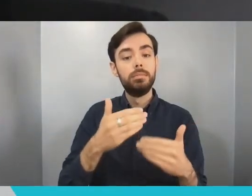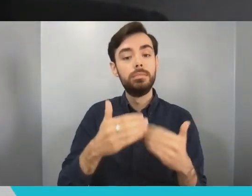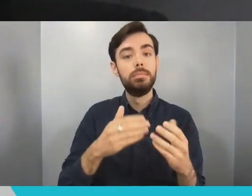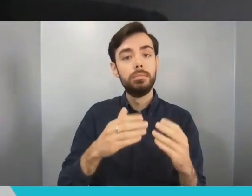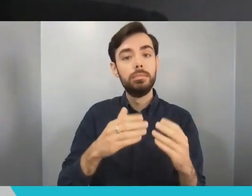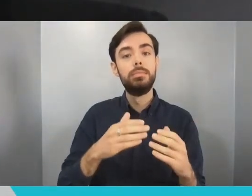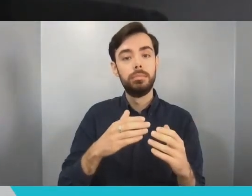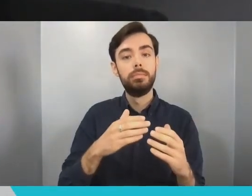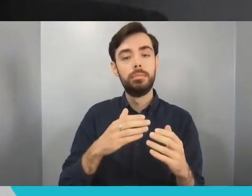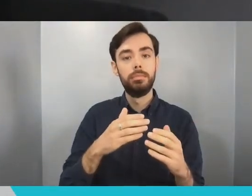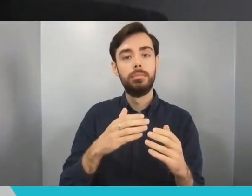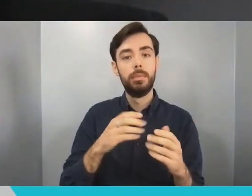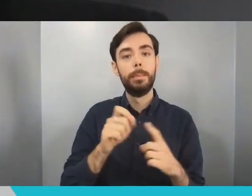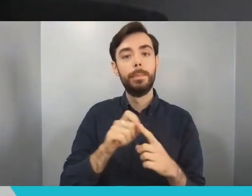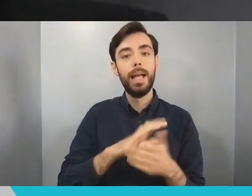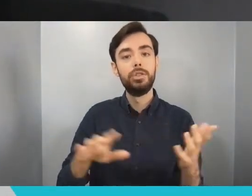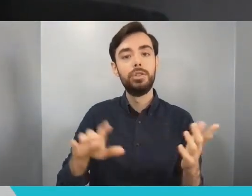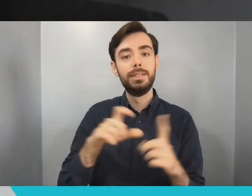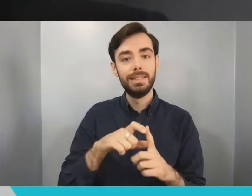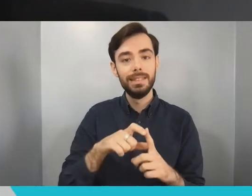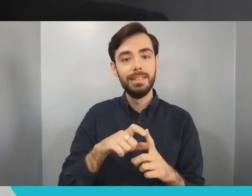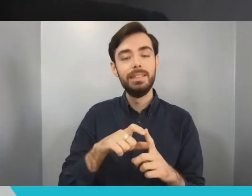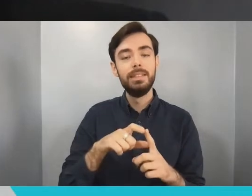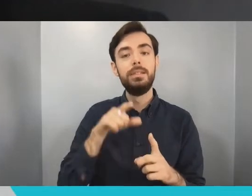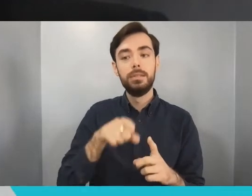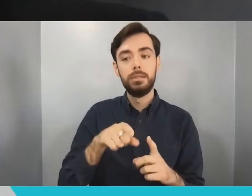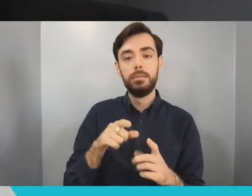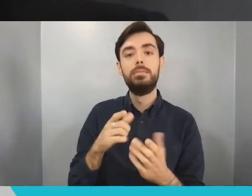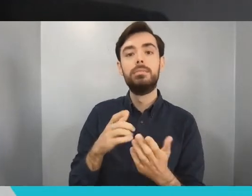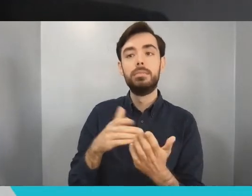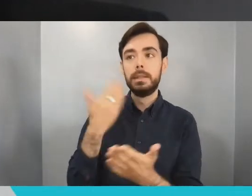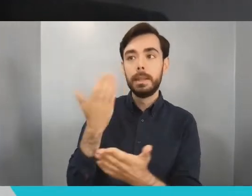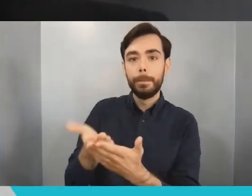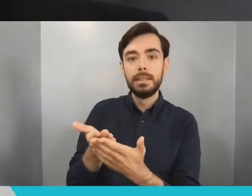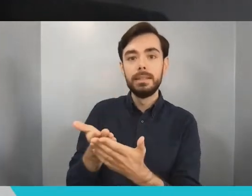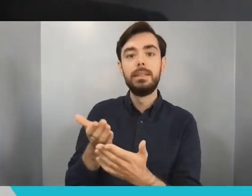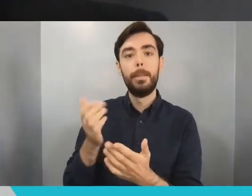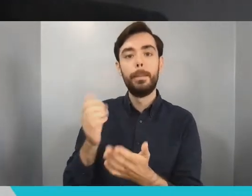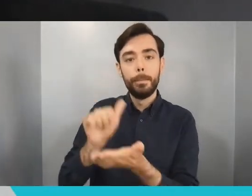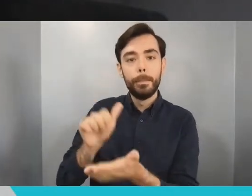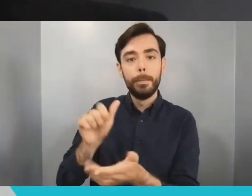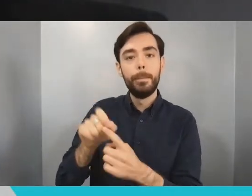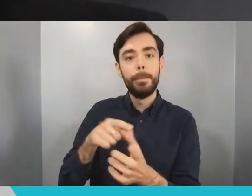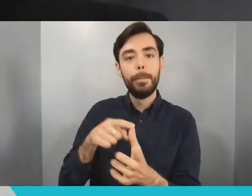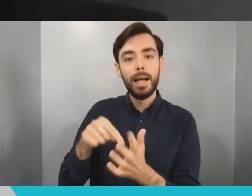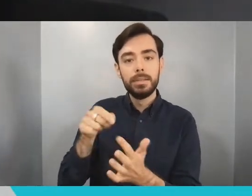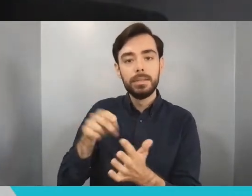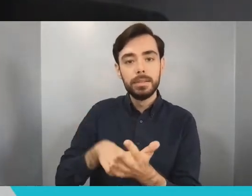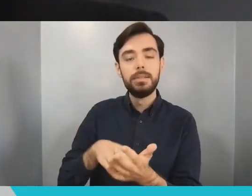various patents. Recognising the technology’s commercial viability, Tom founded Ultrahaptics